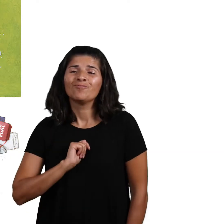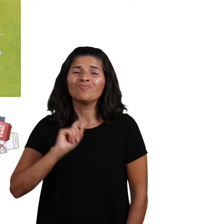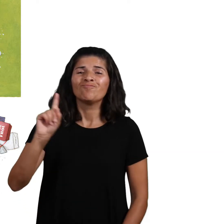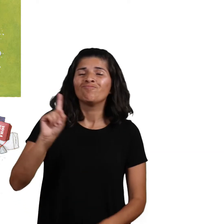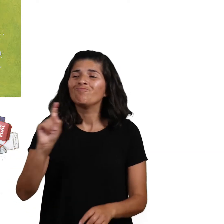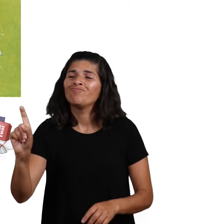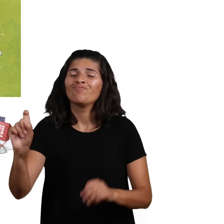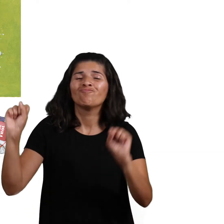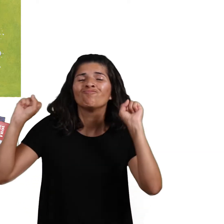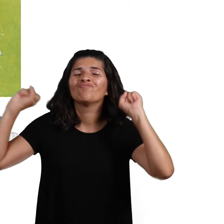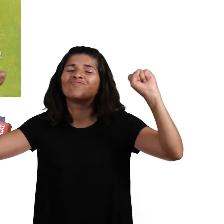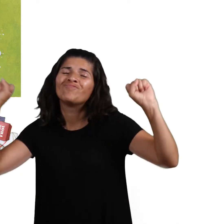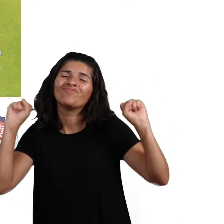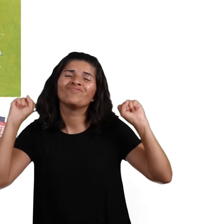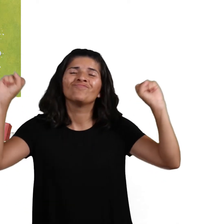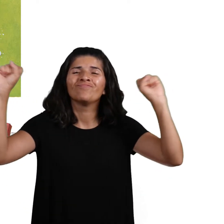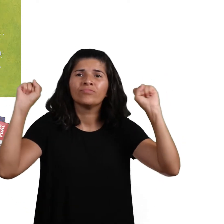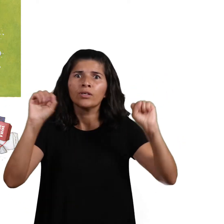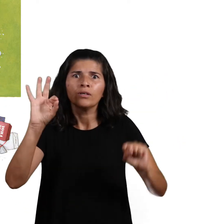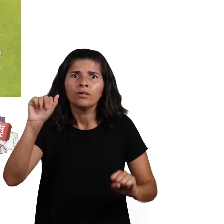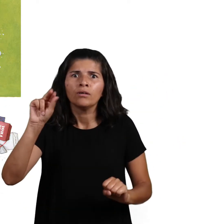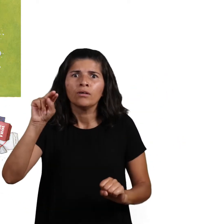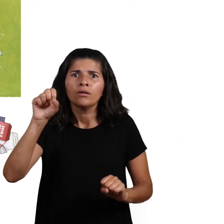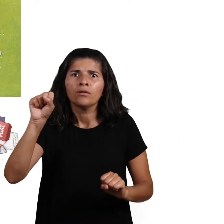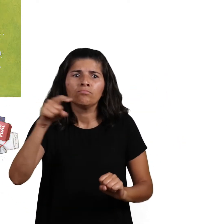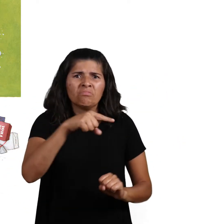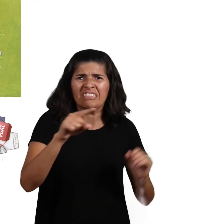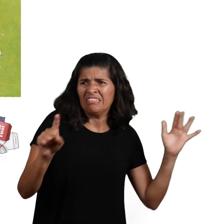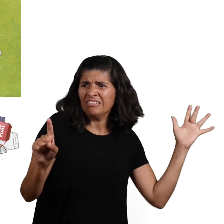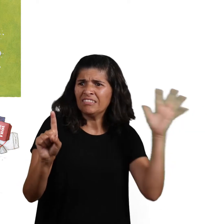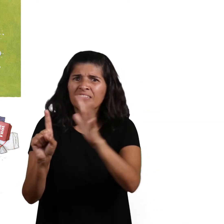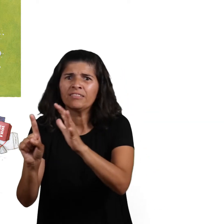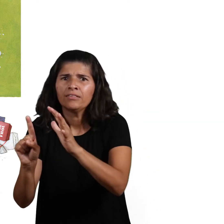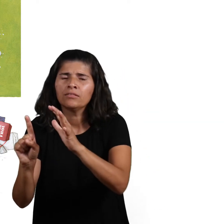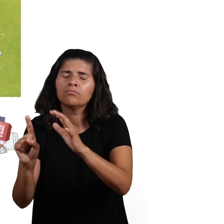They chased her while she exercised.